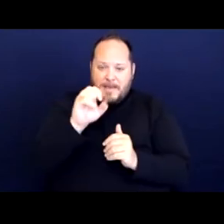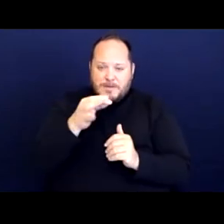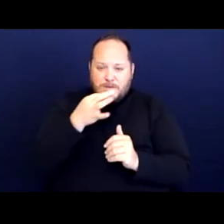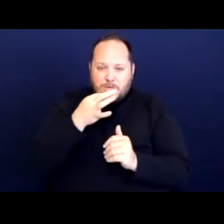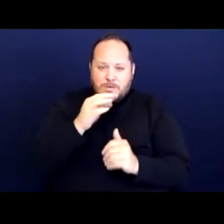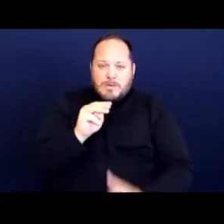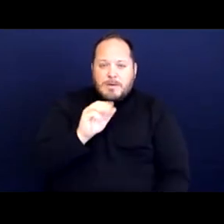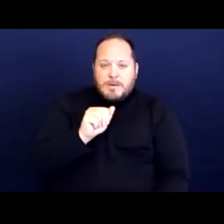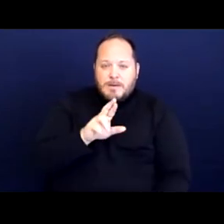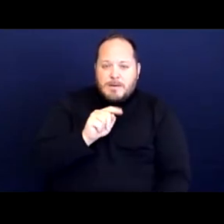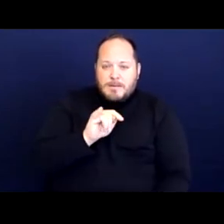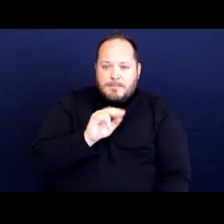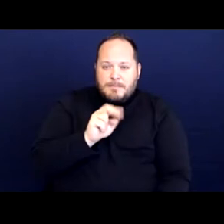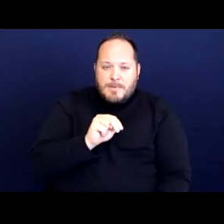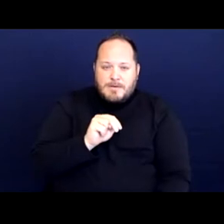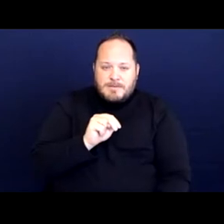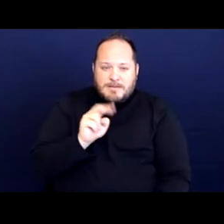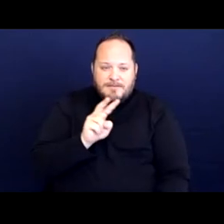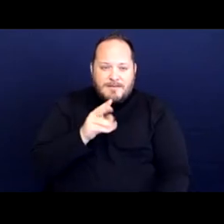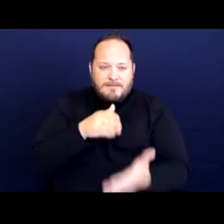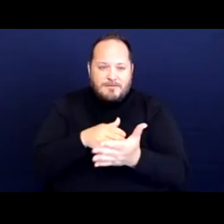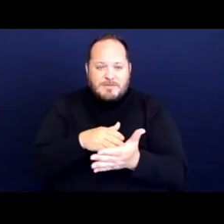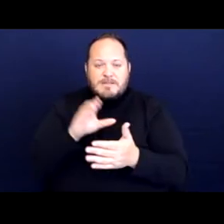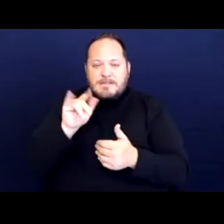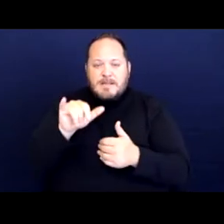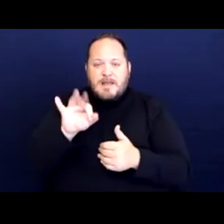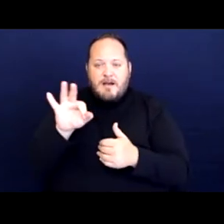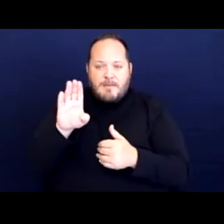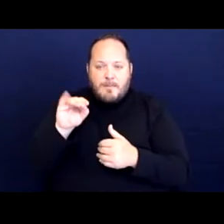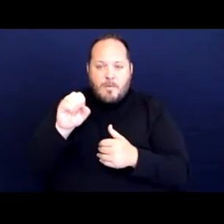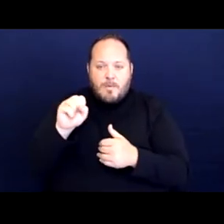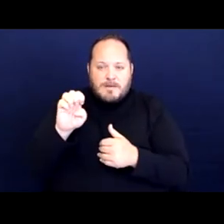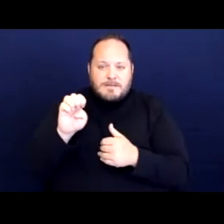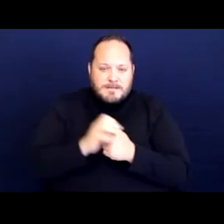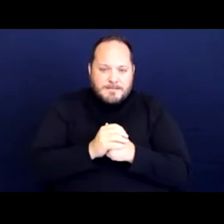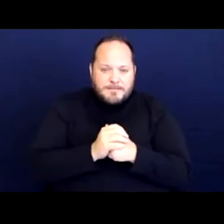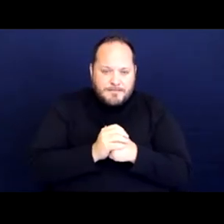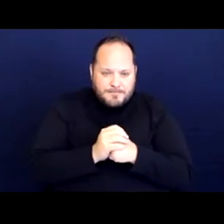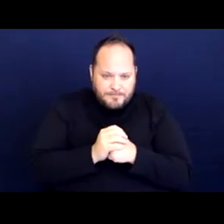Evictions of encampments or sweeps of people experiencing homelessness